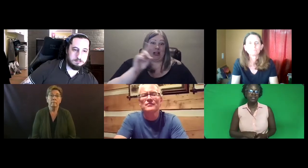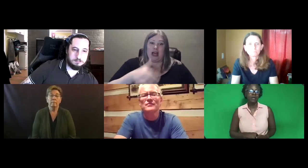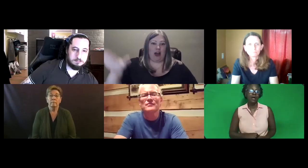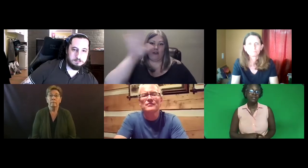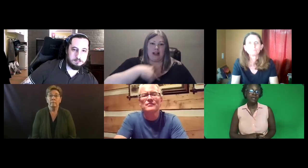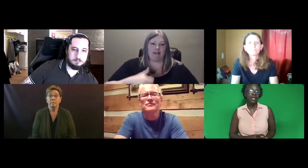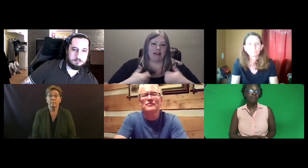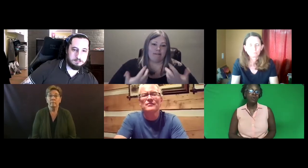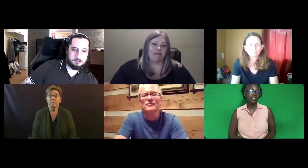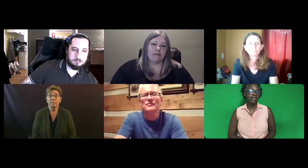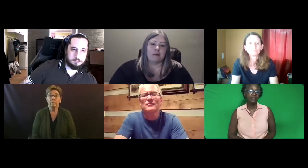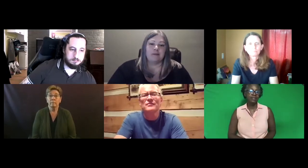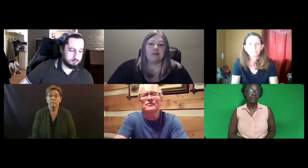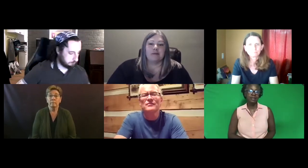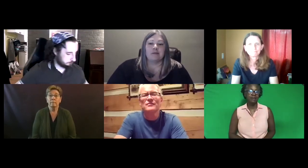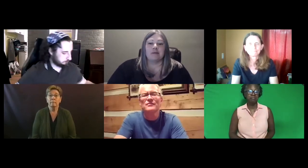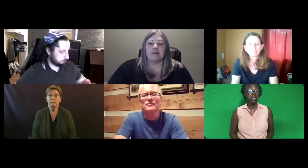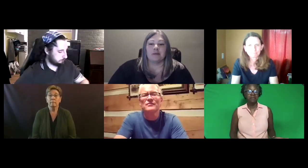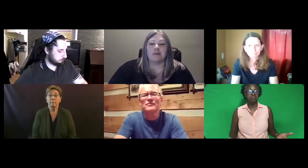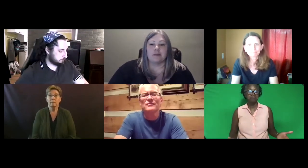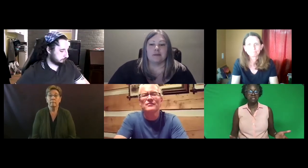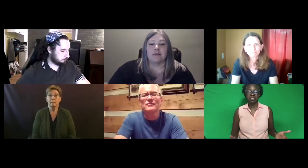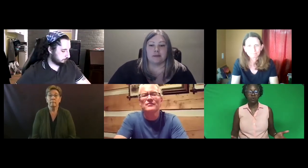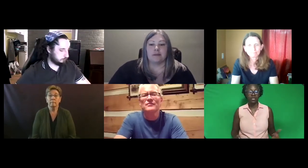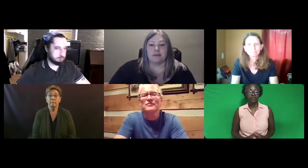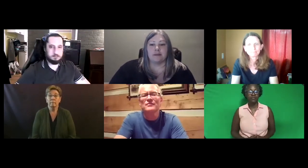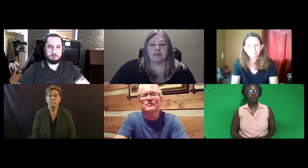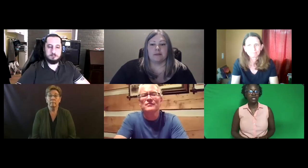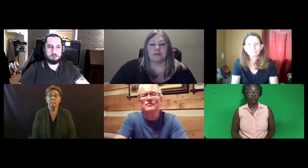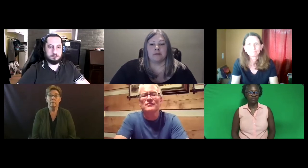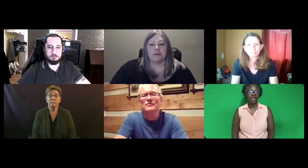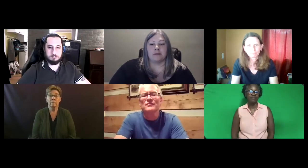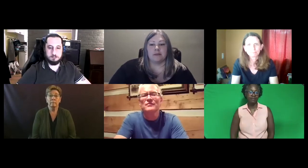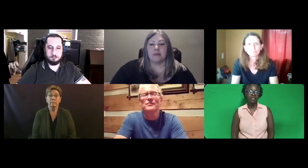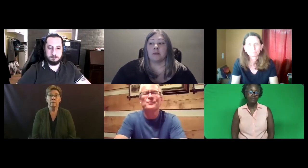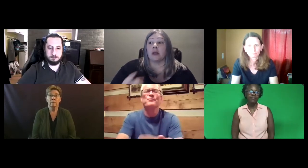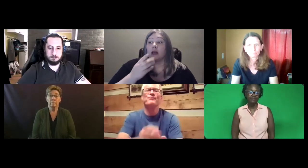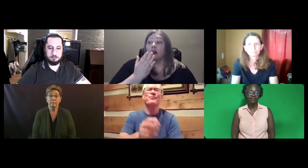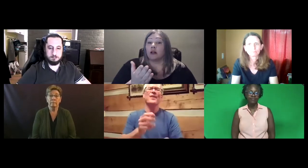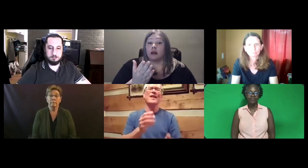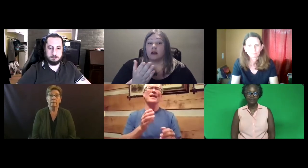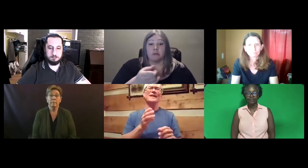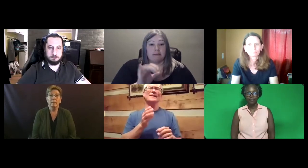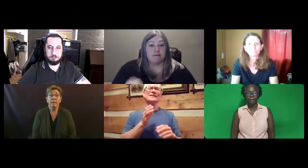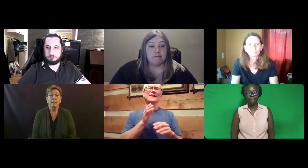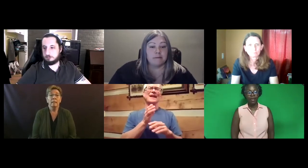So I saw that more in Texas. It was quite different from anywhere else that I've lived. All right.